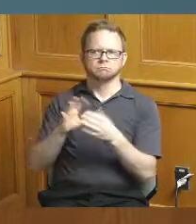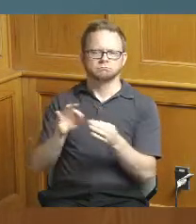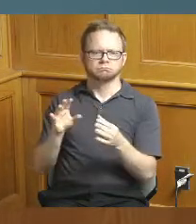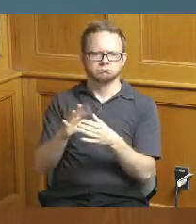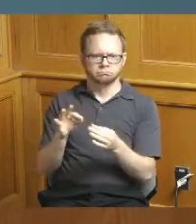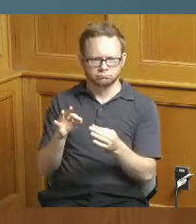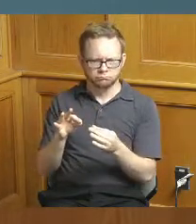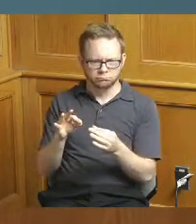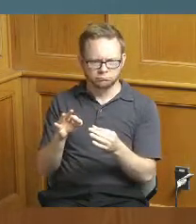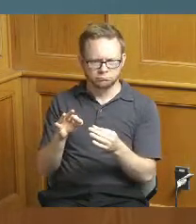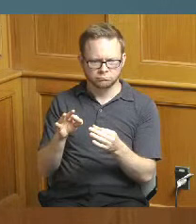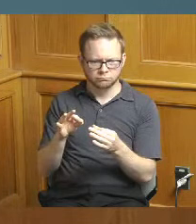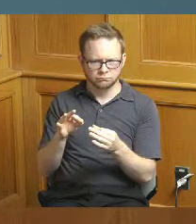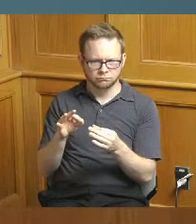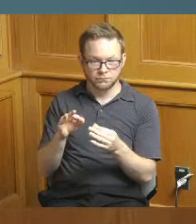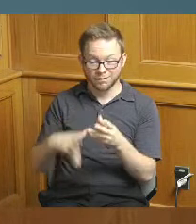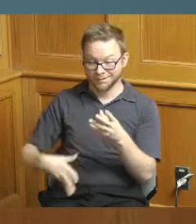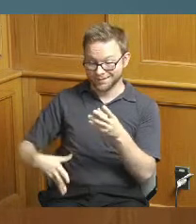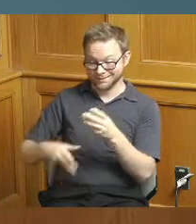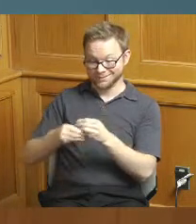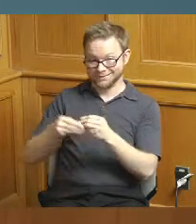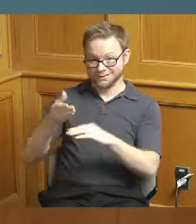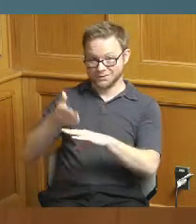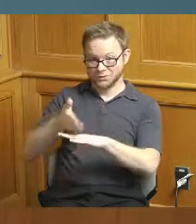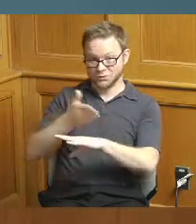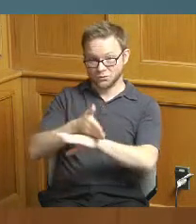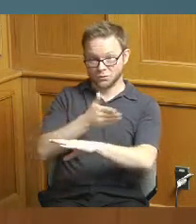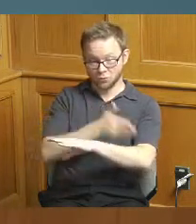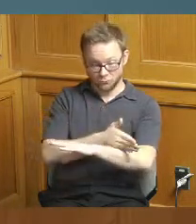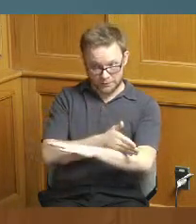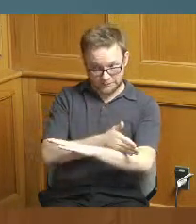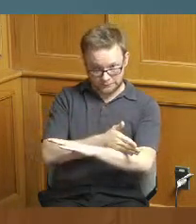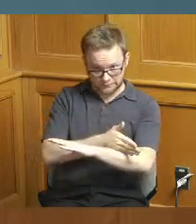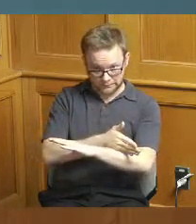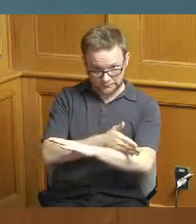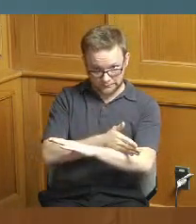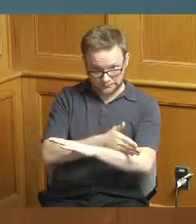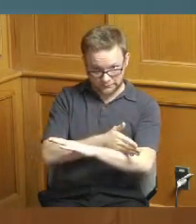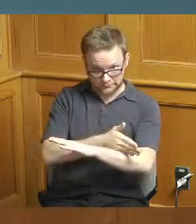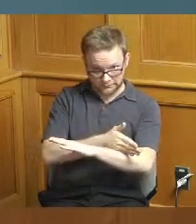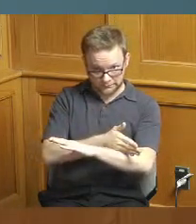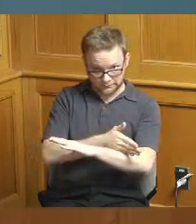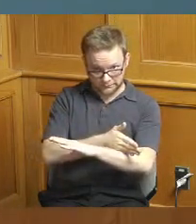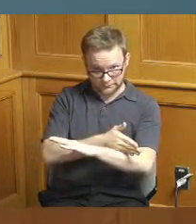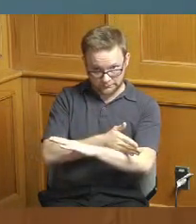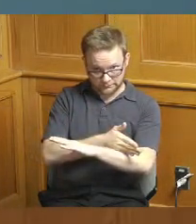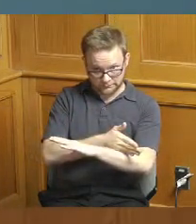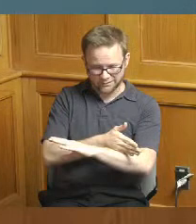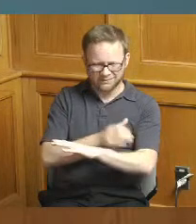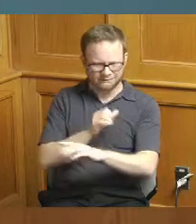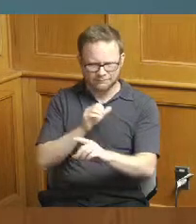additional improvements it doesn't of course have a value of how much but I know they have no water